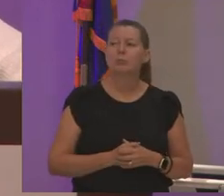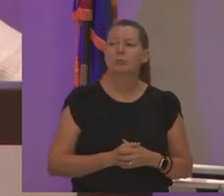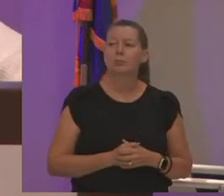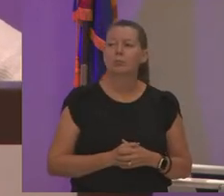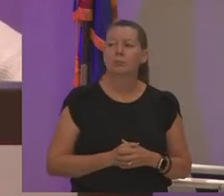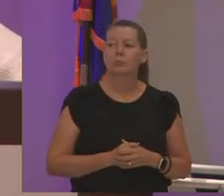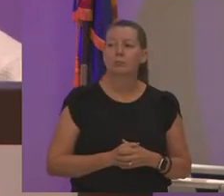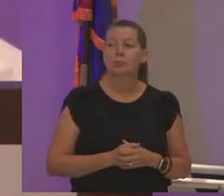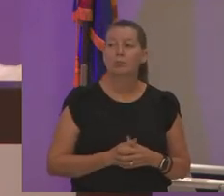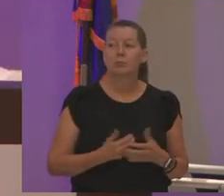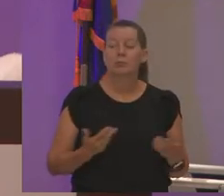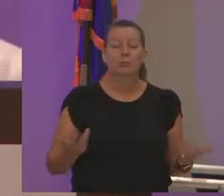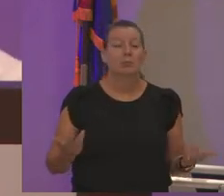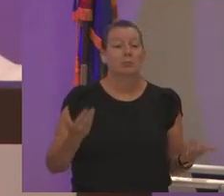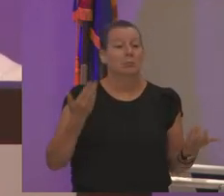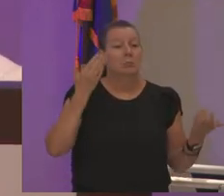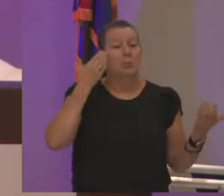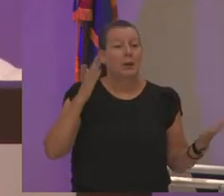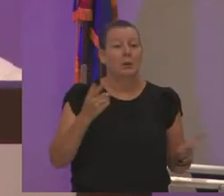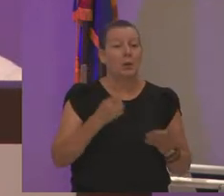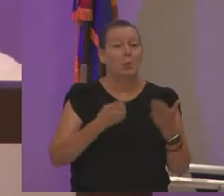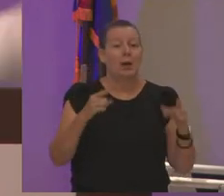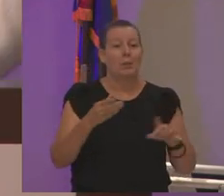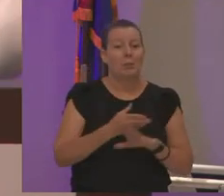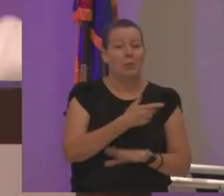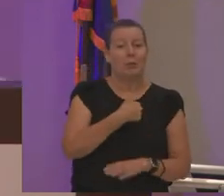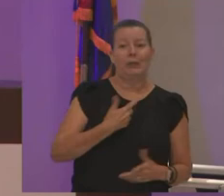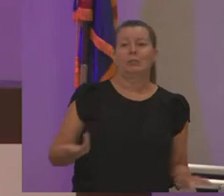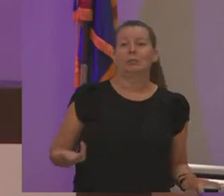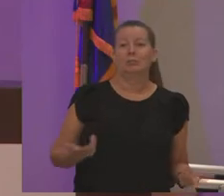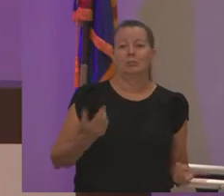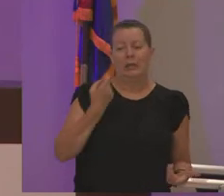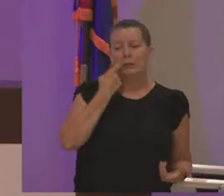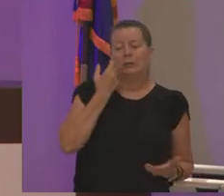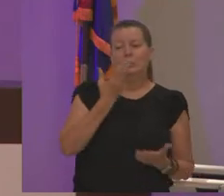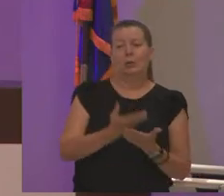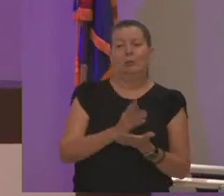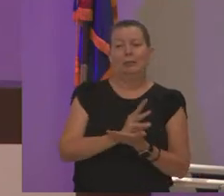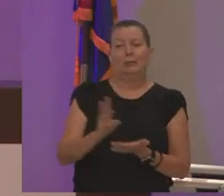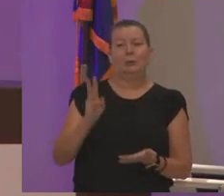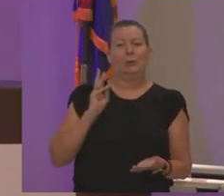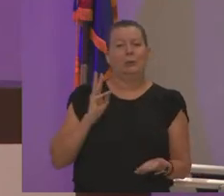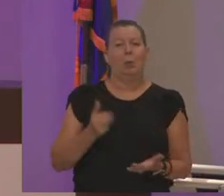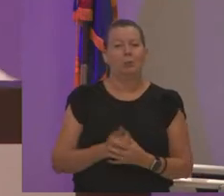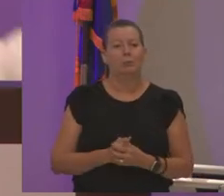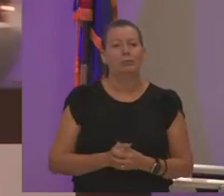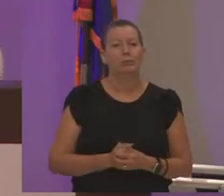i don't know what happened before i got here i just got here six weeks ago right so when